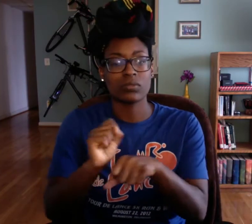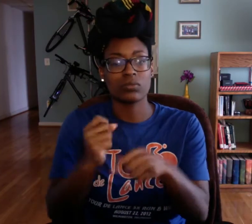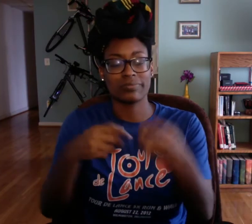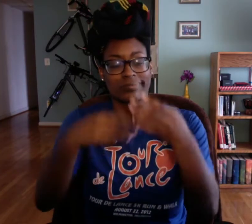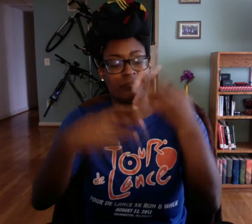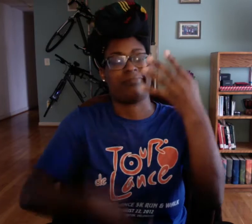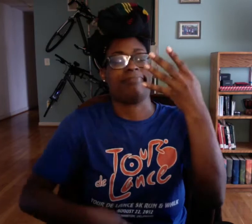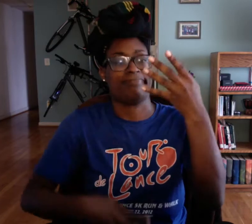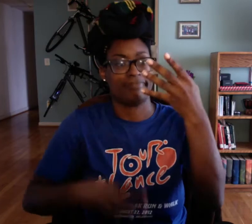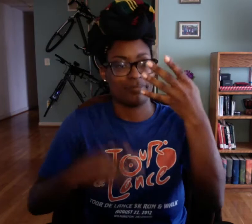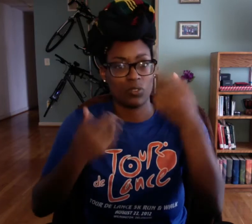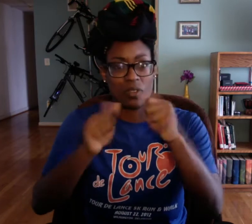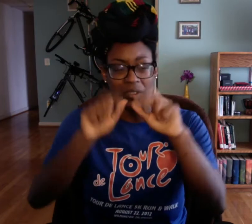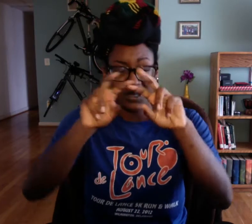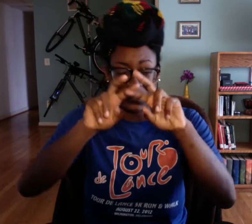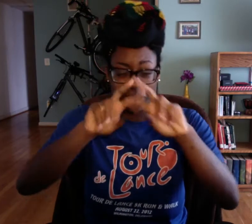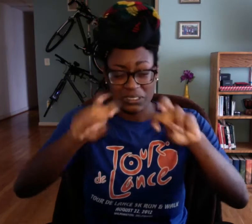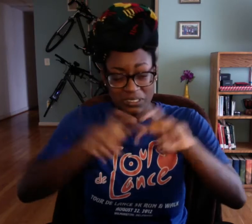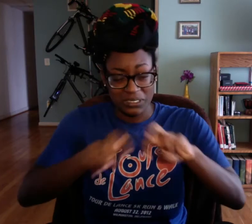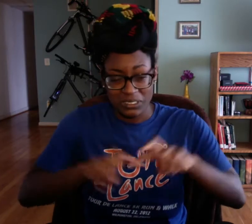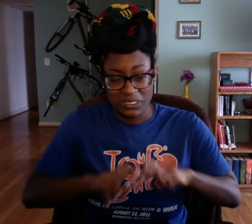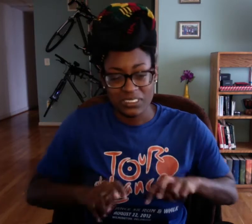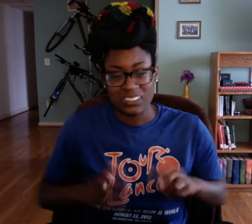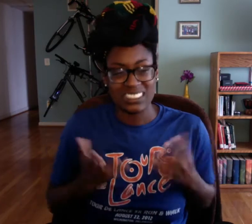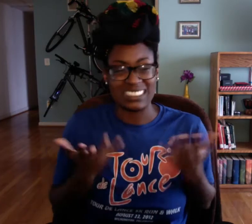I'm looking for school-school work, homework.